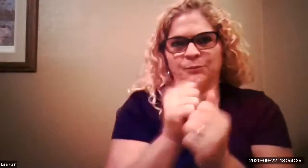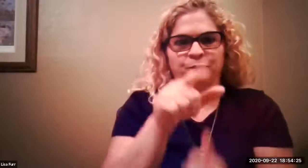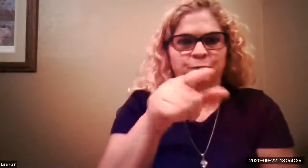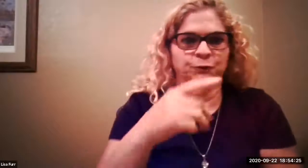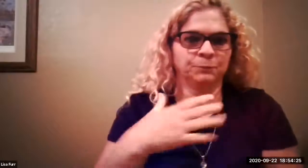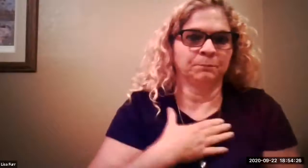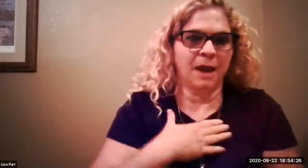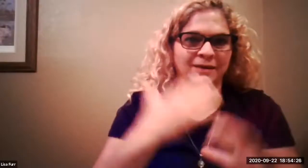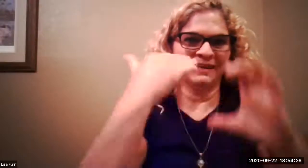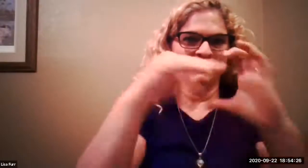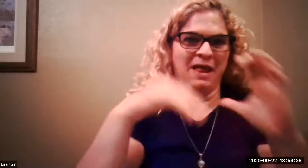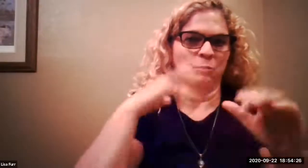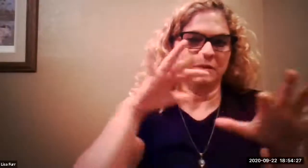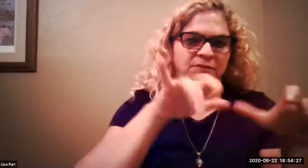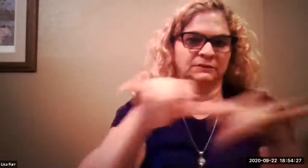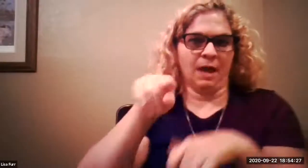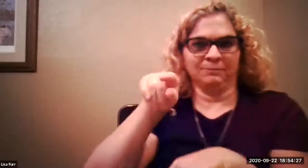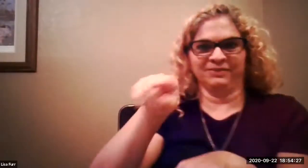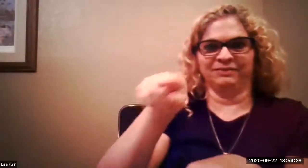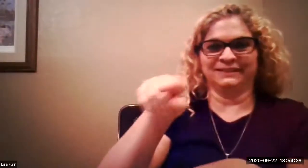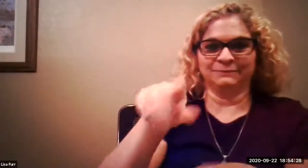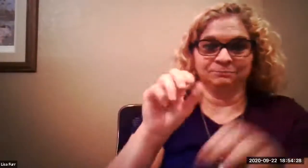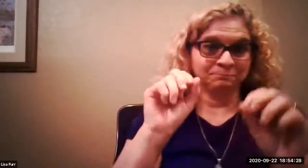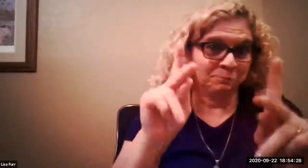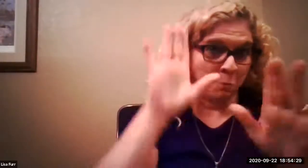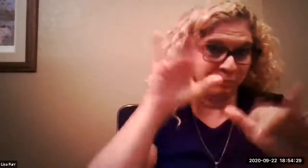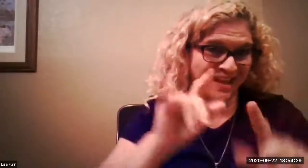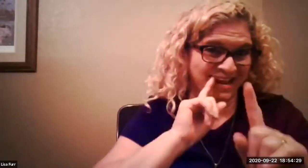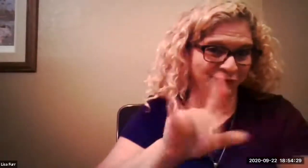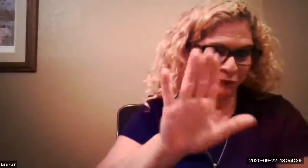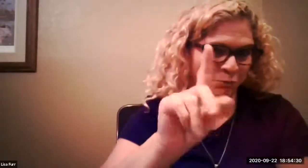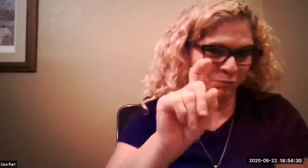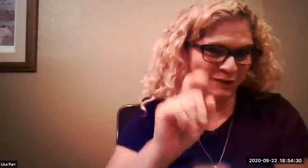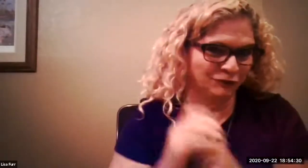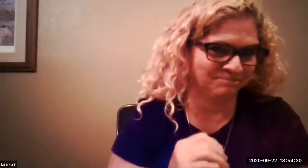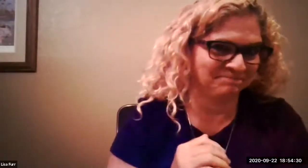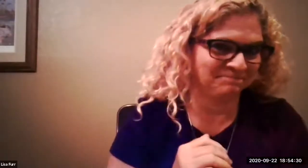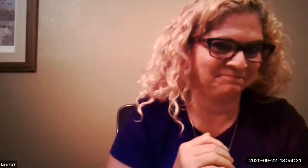if you'd like more information i'd be happy to talk to you about that